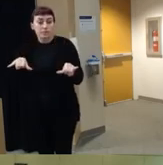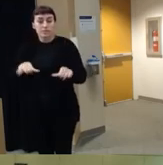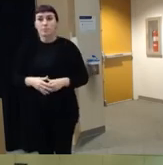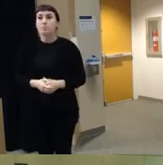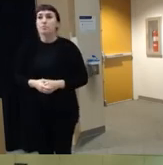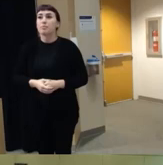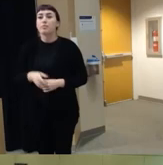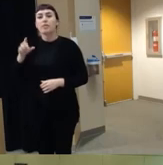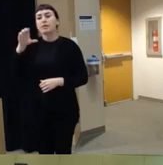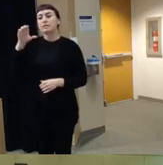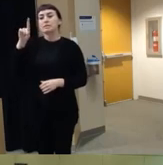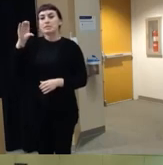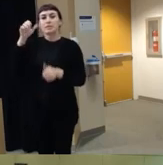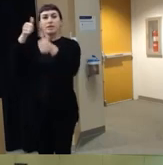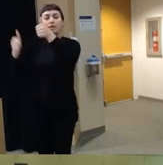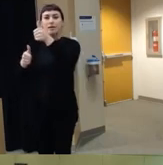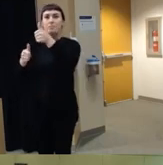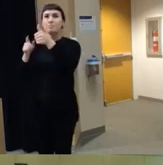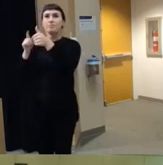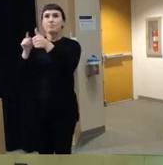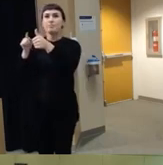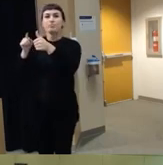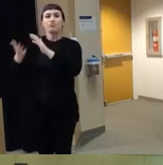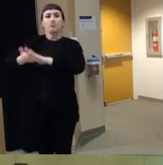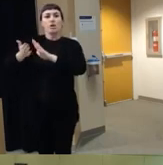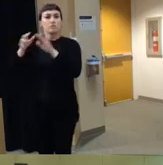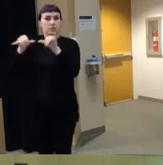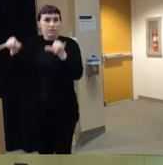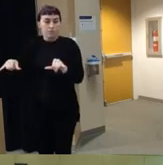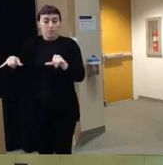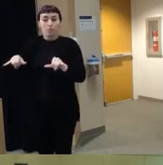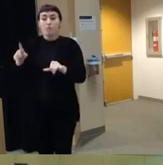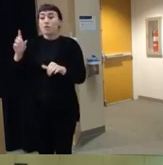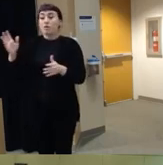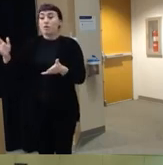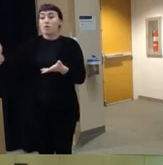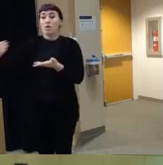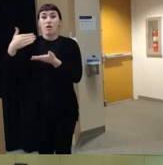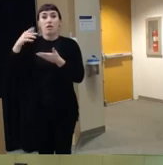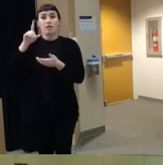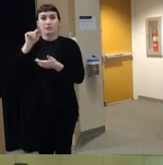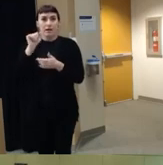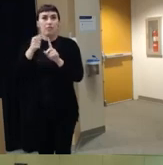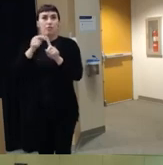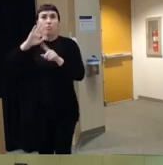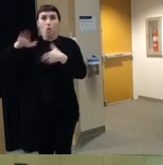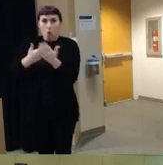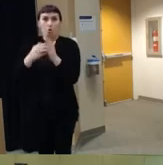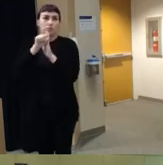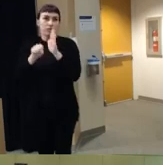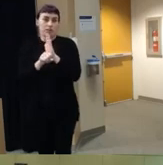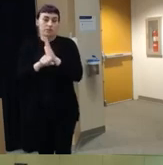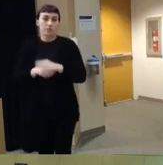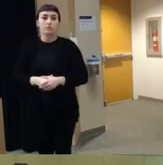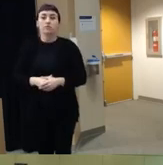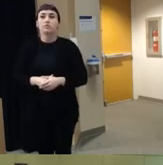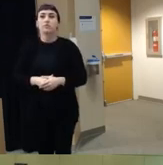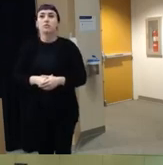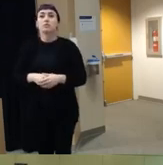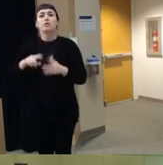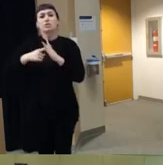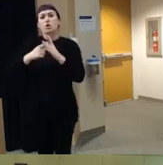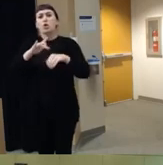um a CDC um run system where they gather dat data from all states um it started in the early 2000s